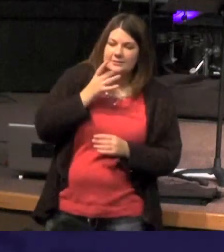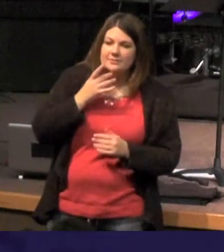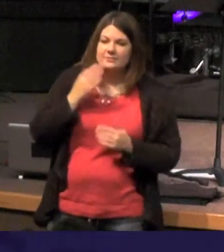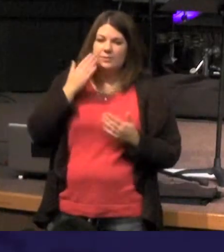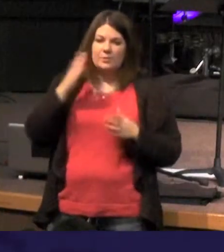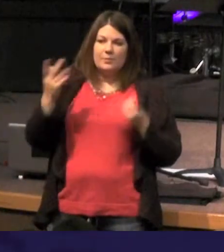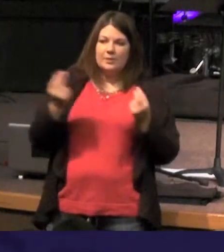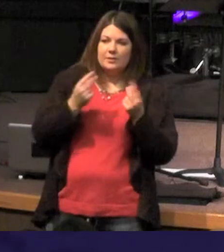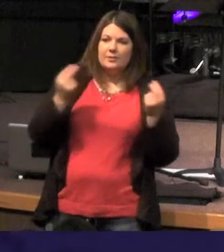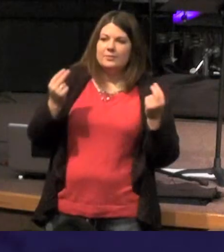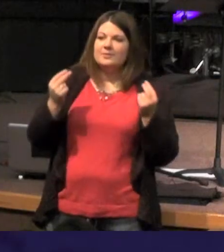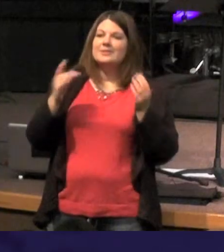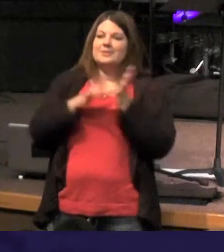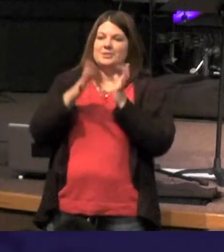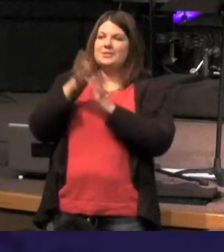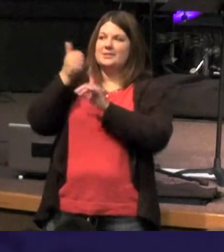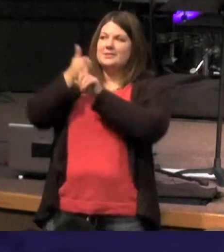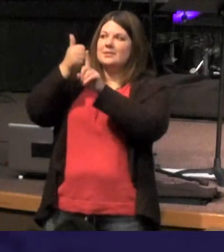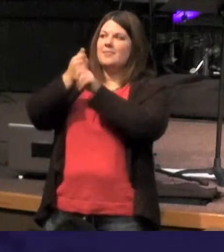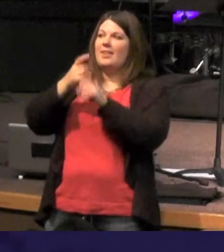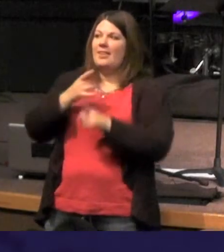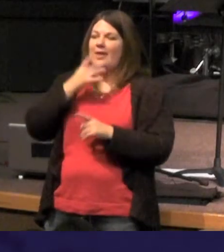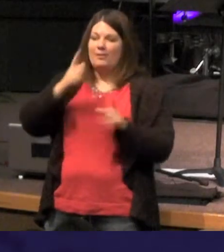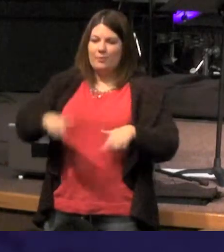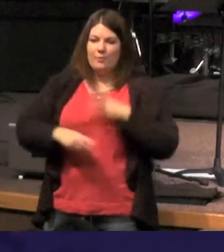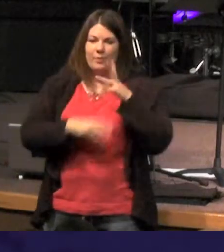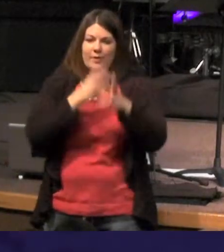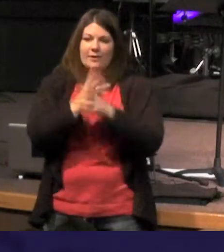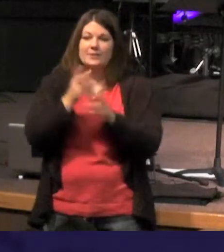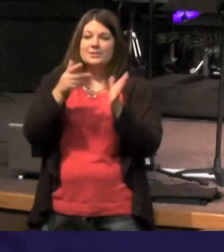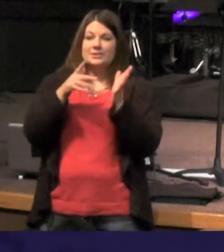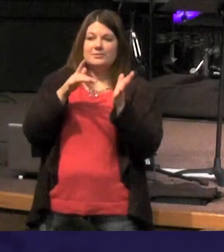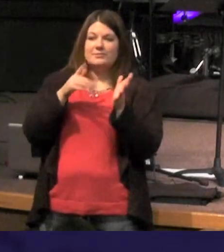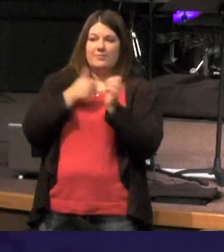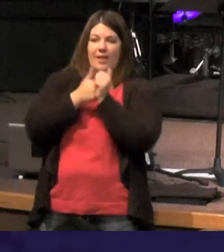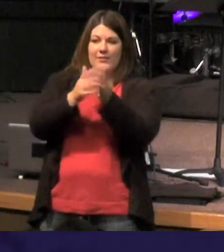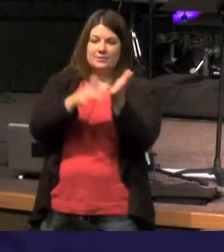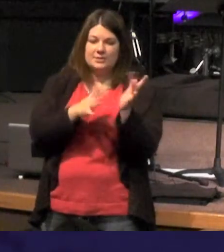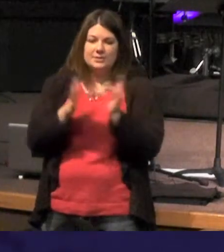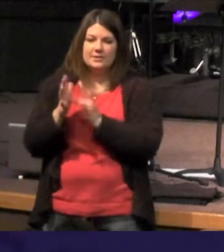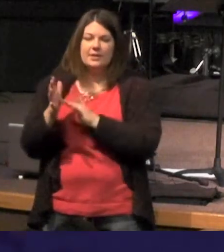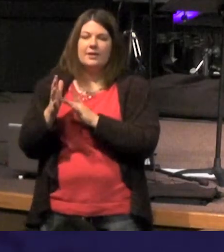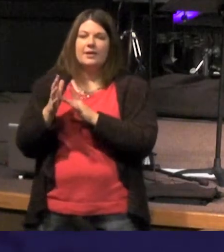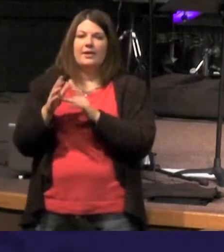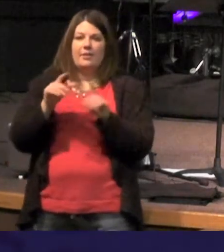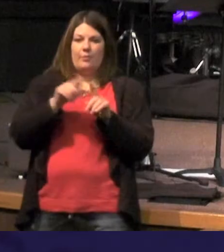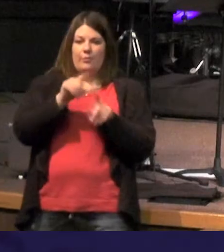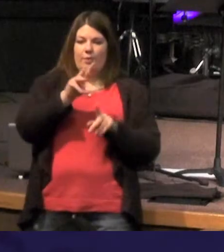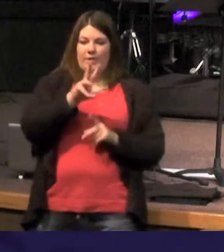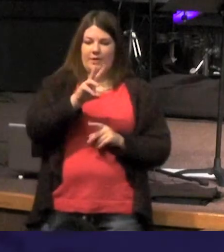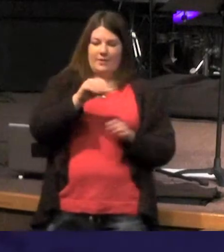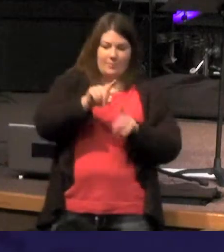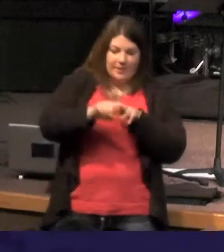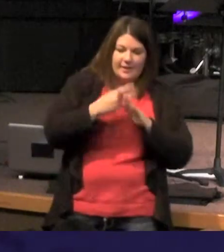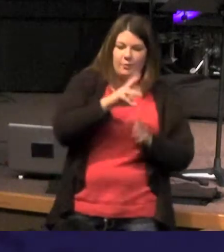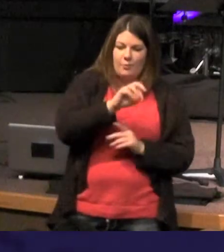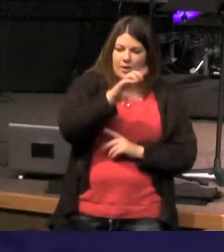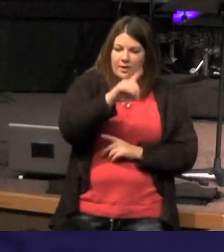should go that's Jesus he is the light the world Jesus the one you need to follow and so this word In the beginning was the Word and the Word was with God and the Word